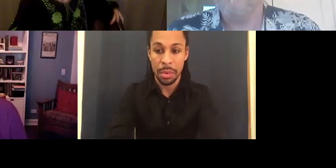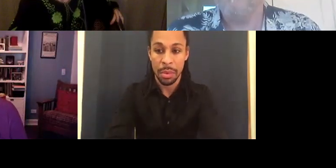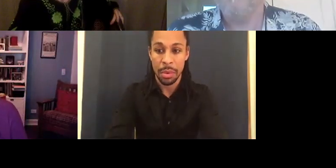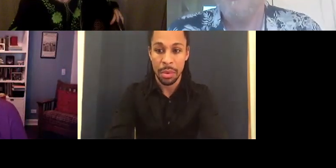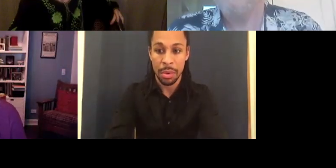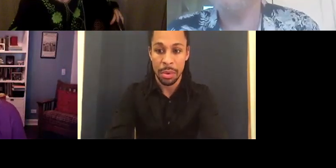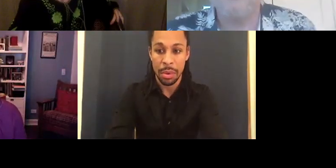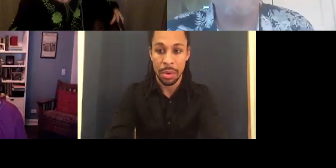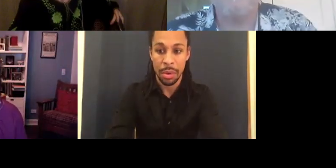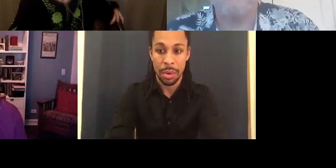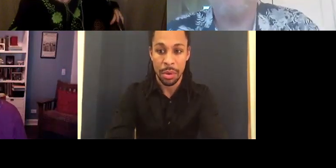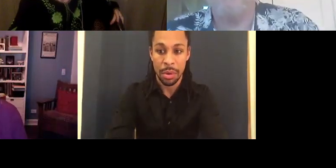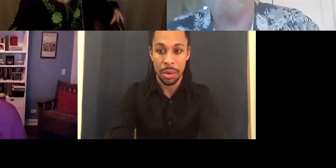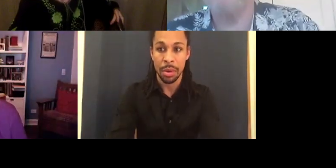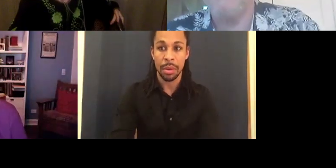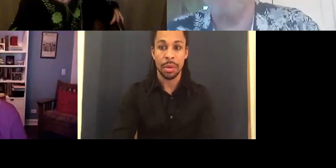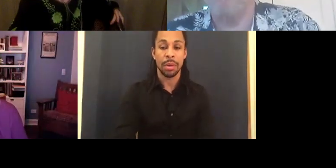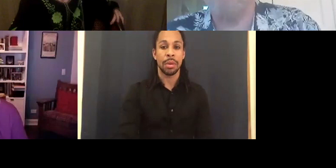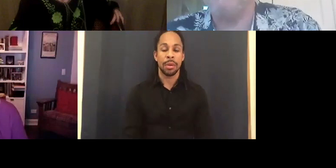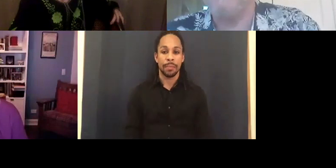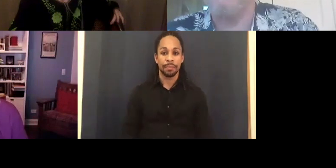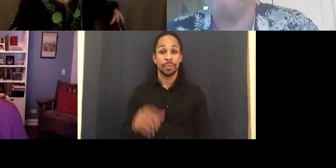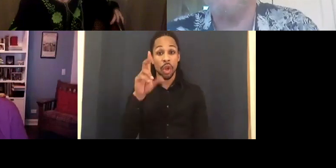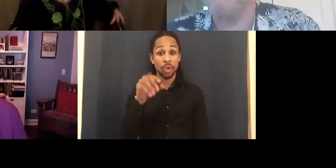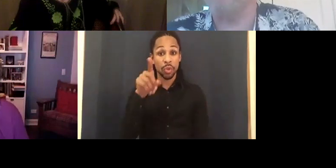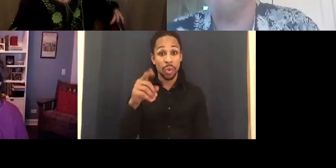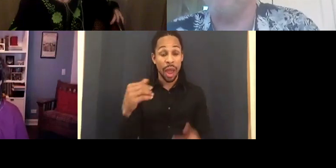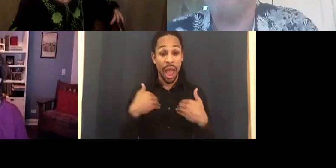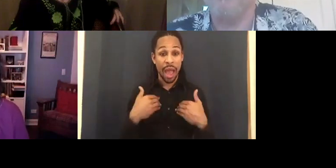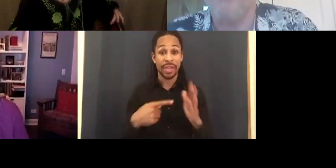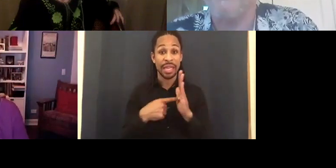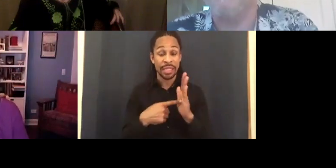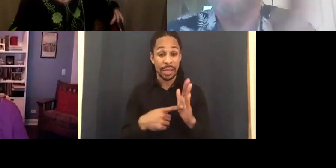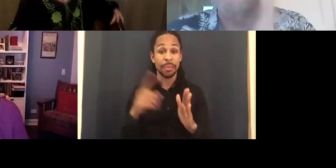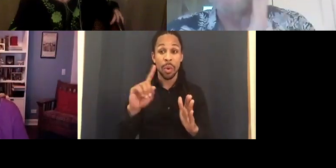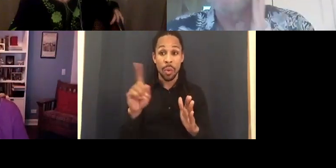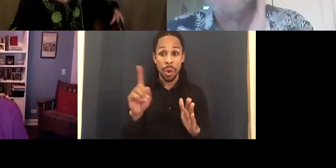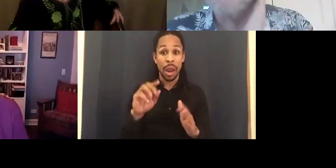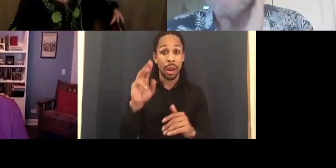Do you have an example where the media gets the disabled character correct? >> Yes.